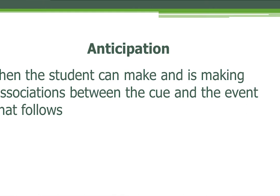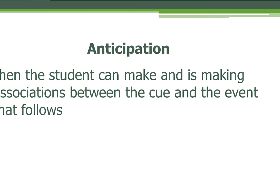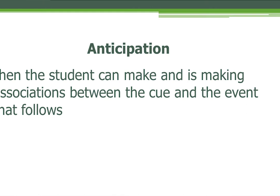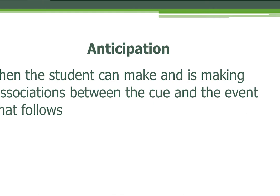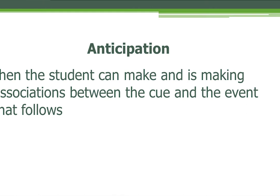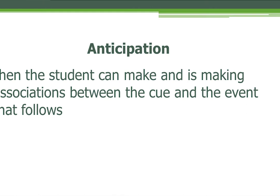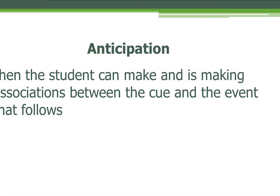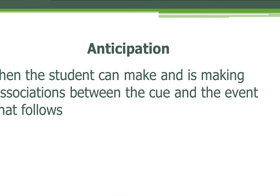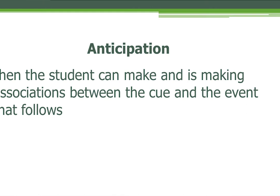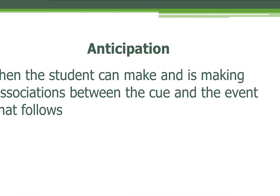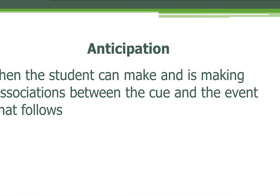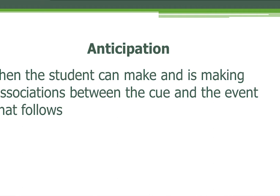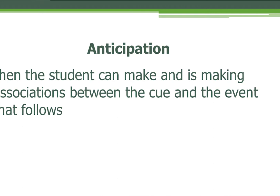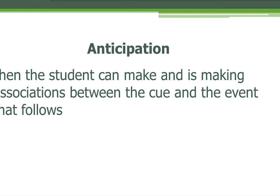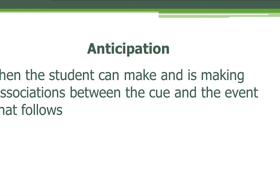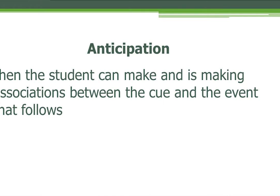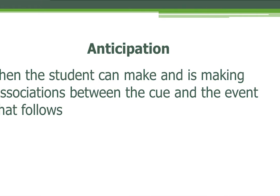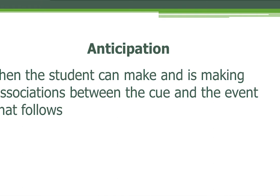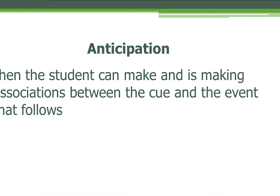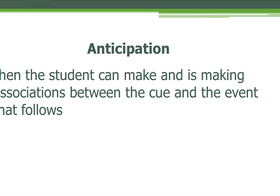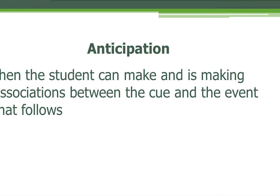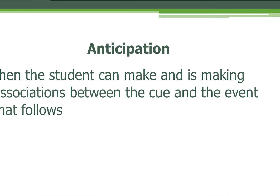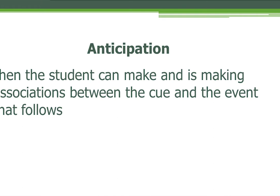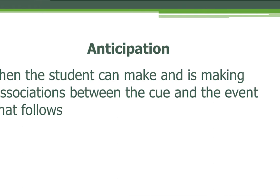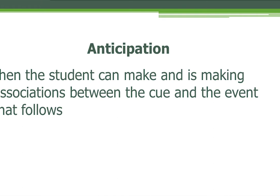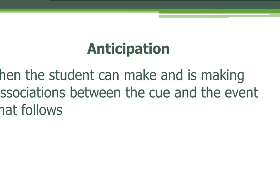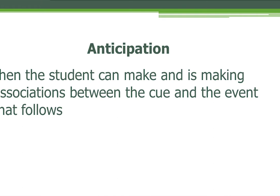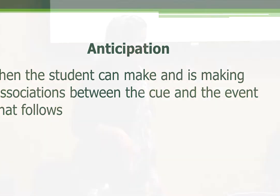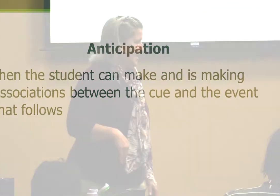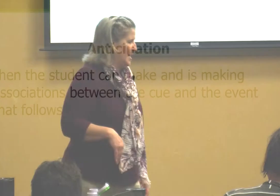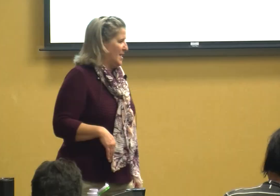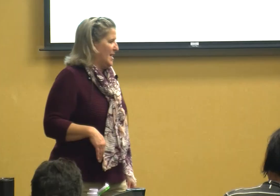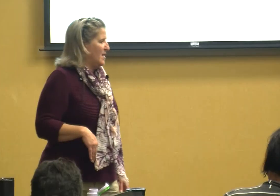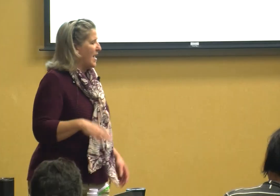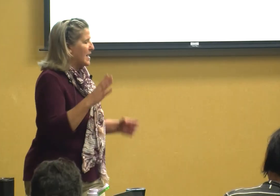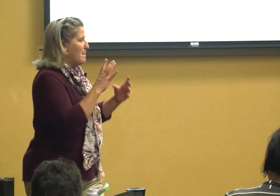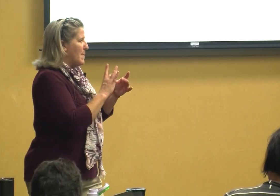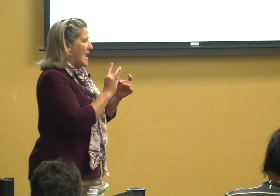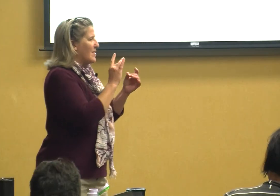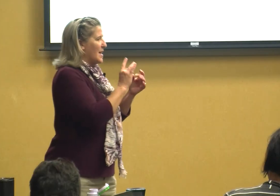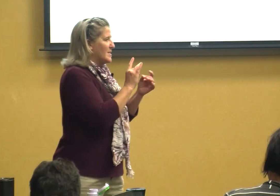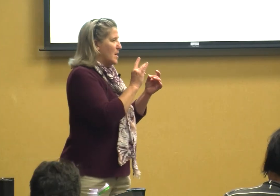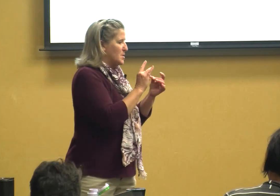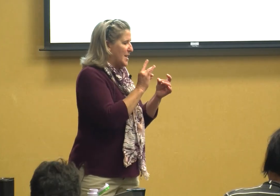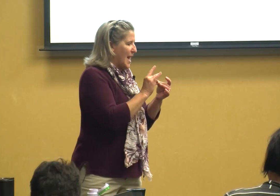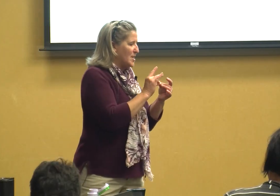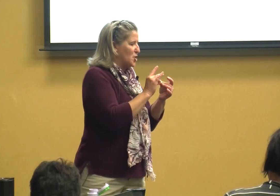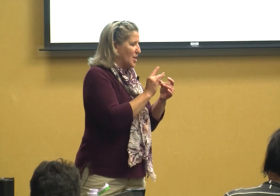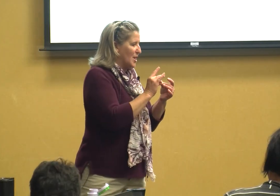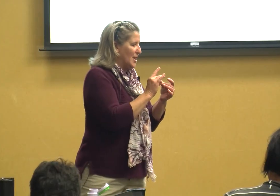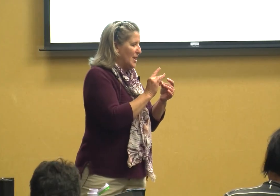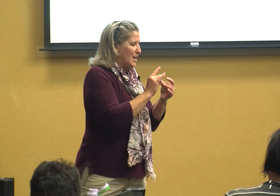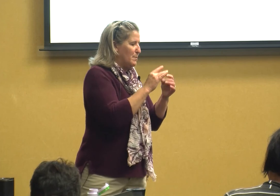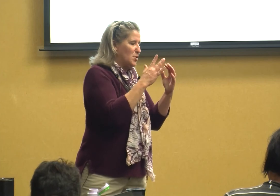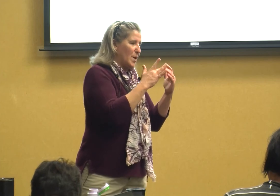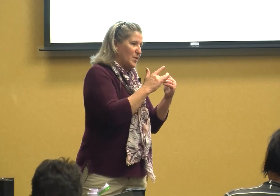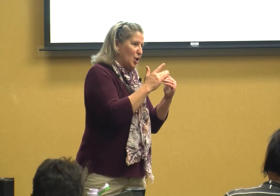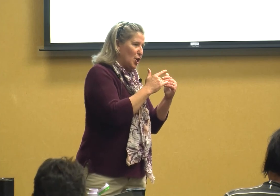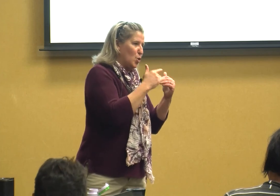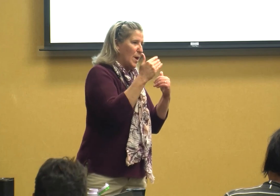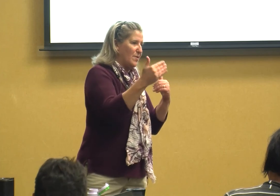anticipate what's going to happen next they can make that association between the cue and the